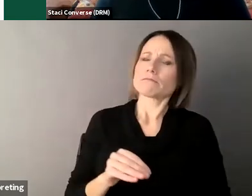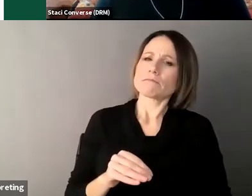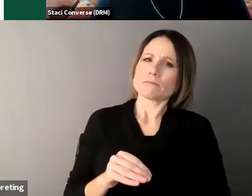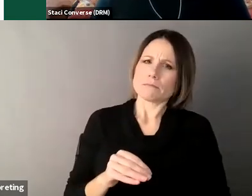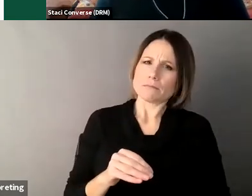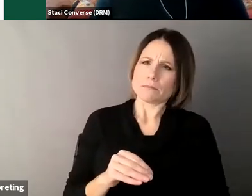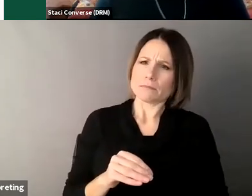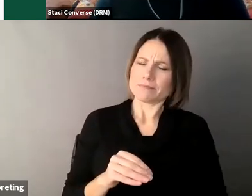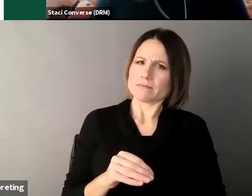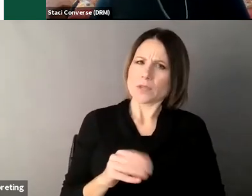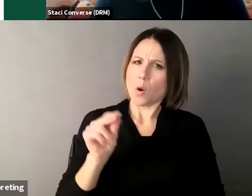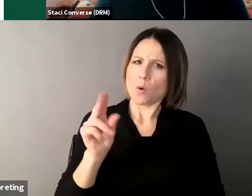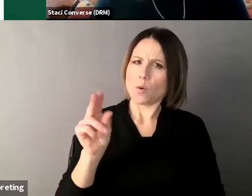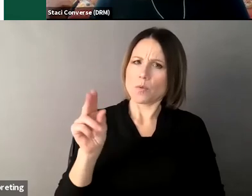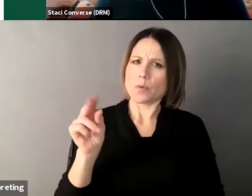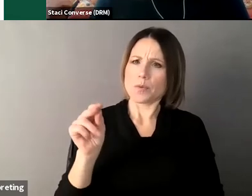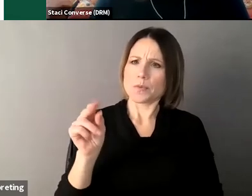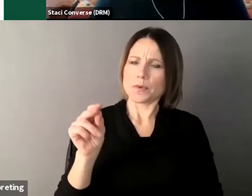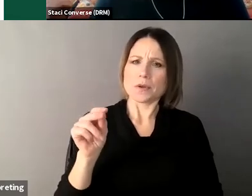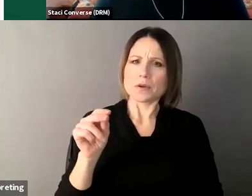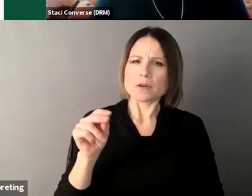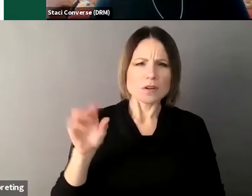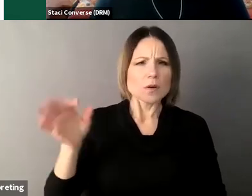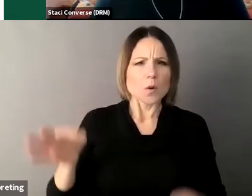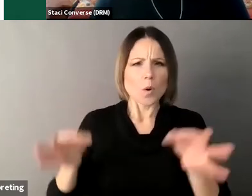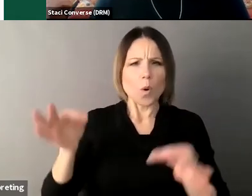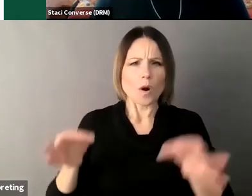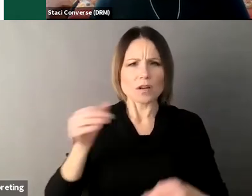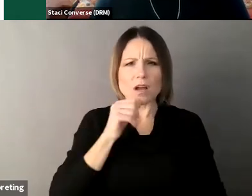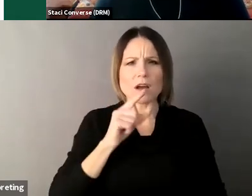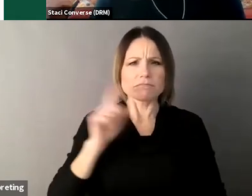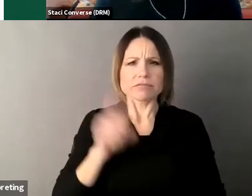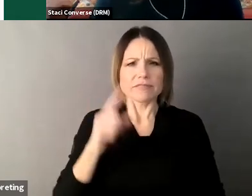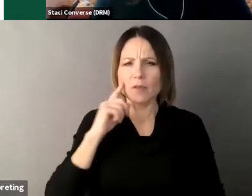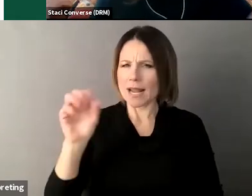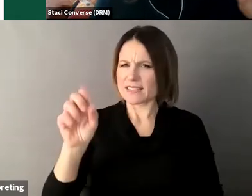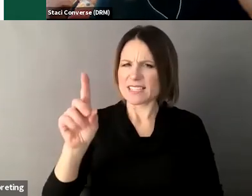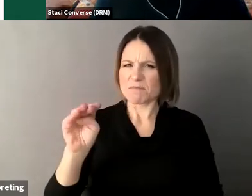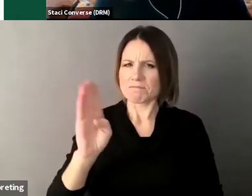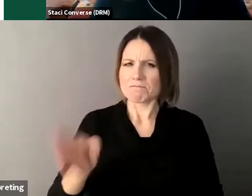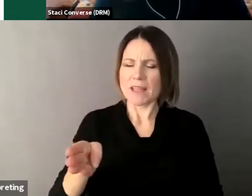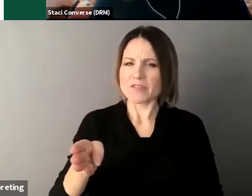um it isn't created by a court order it's considered like we just talked about when